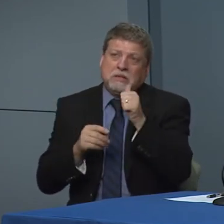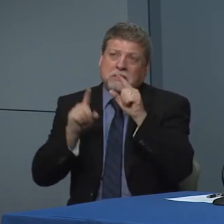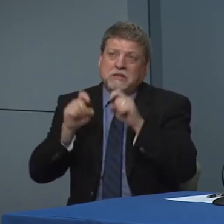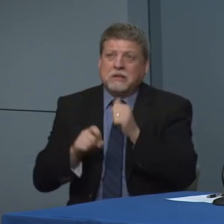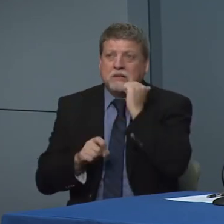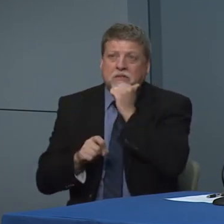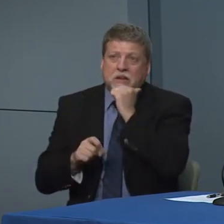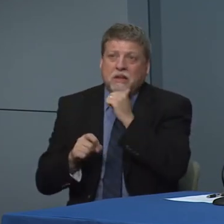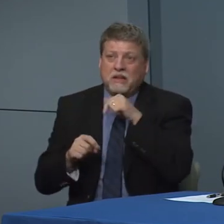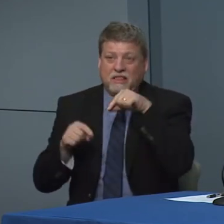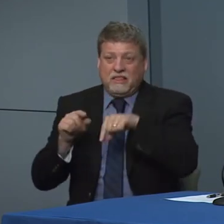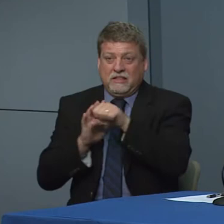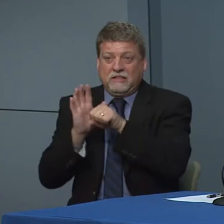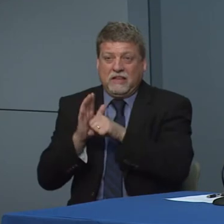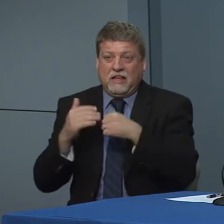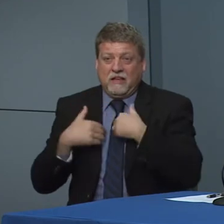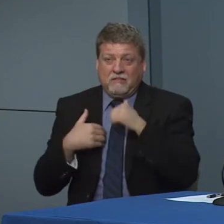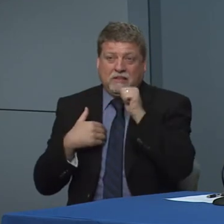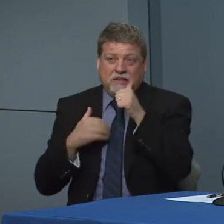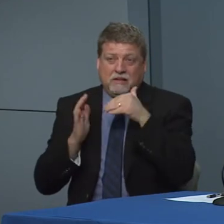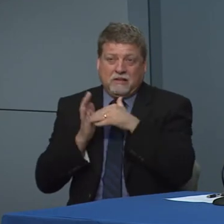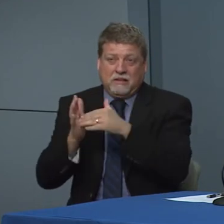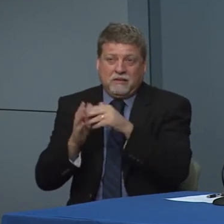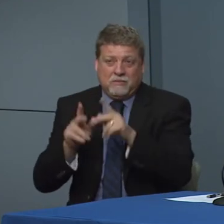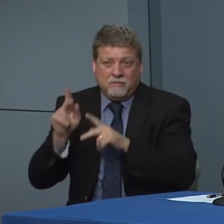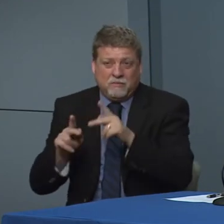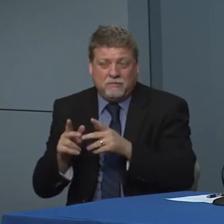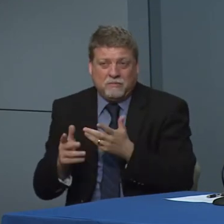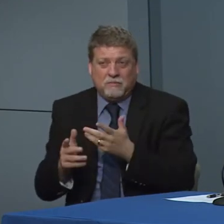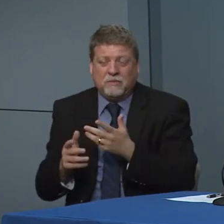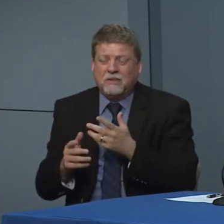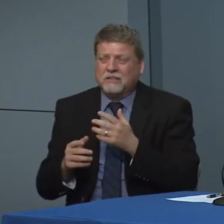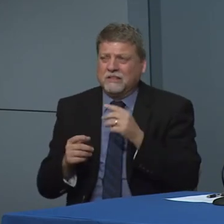than 10 million people it seems like not very much and you're